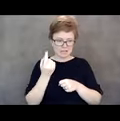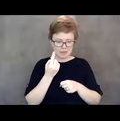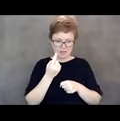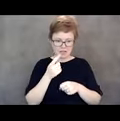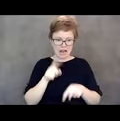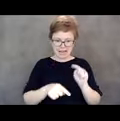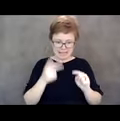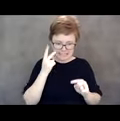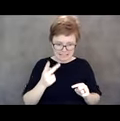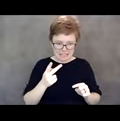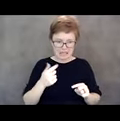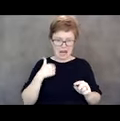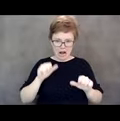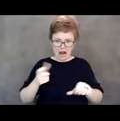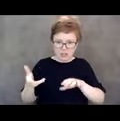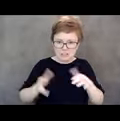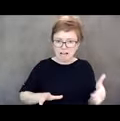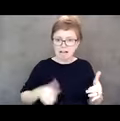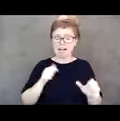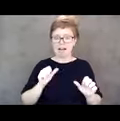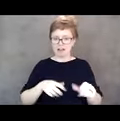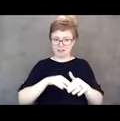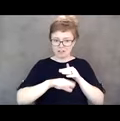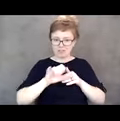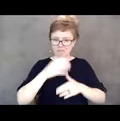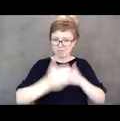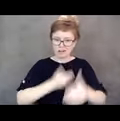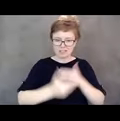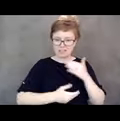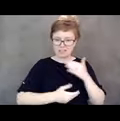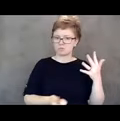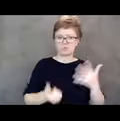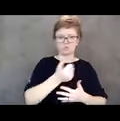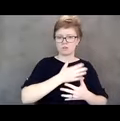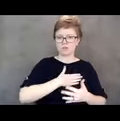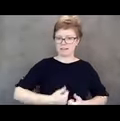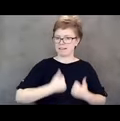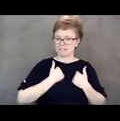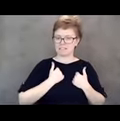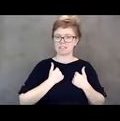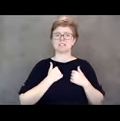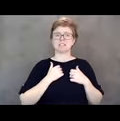that could put them in this process that doesn't prioritize their lives and that they are unlikely to come out,